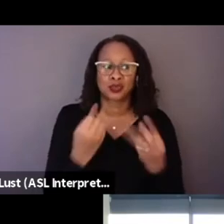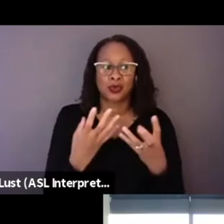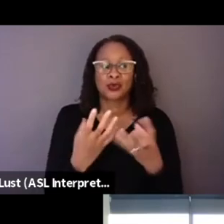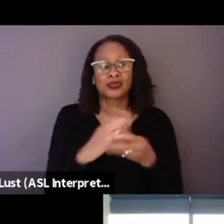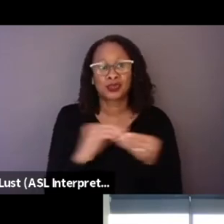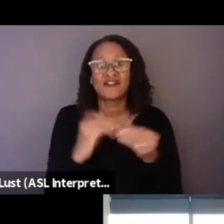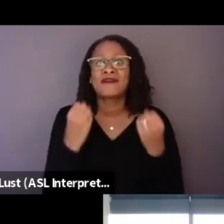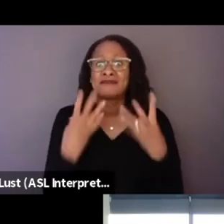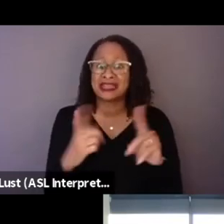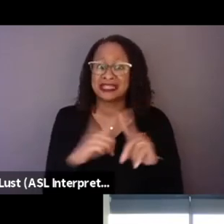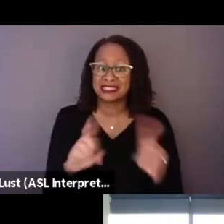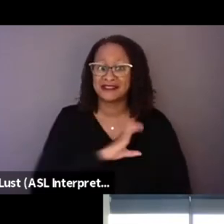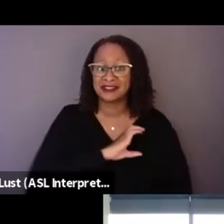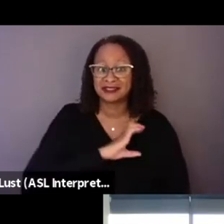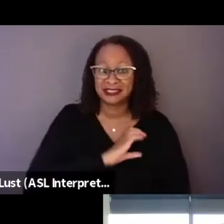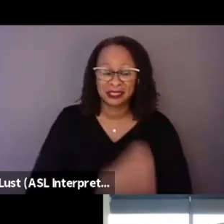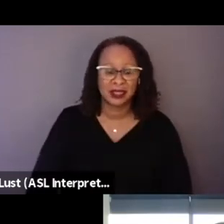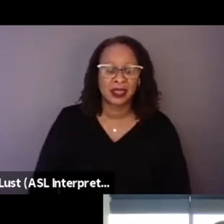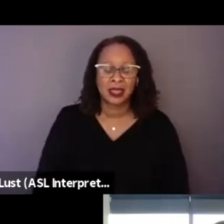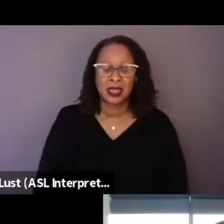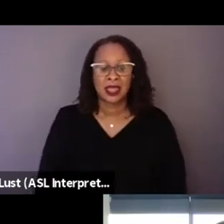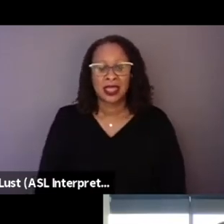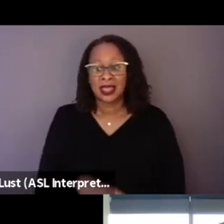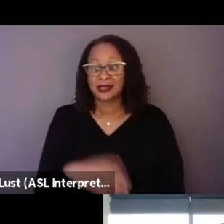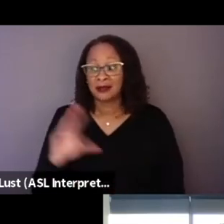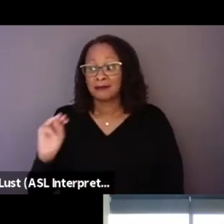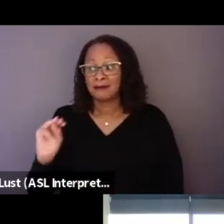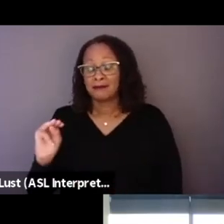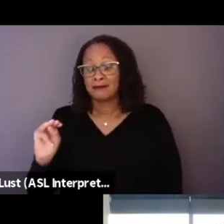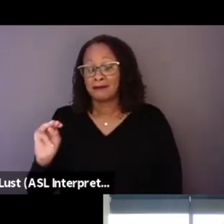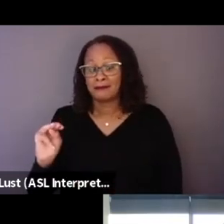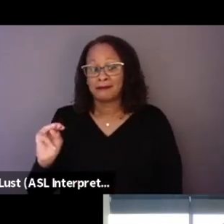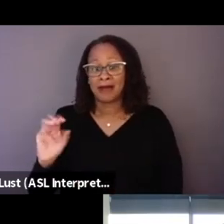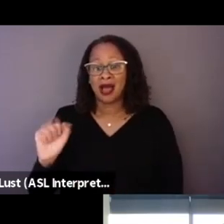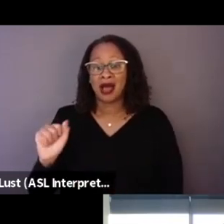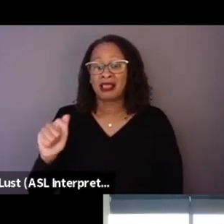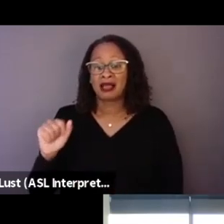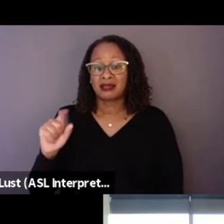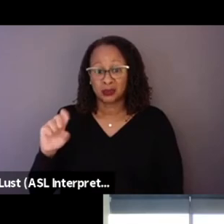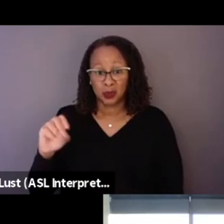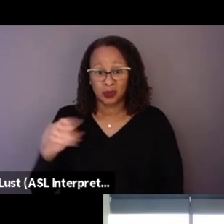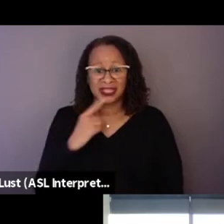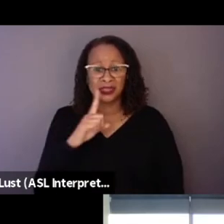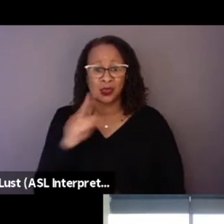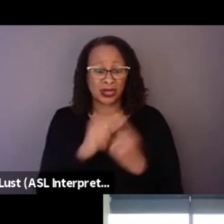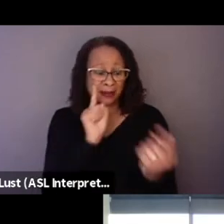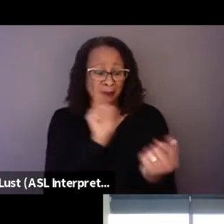Alonso always says that when he met Teresa and Montoya they were, you know, 33 or 34,